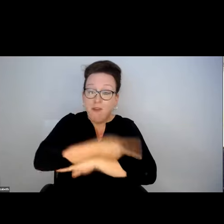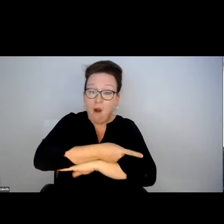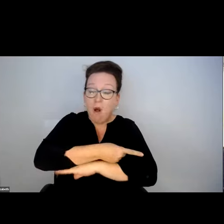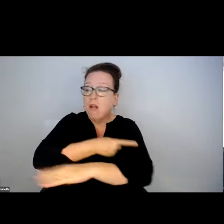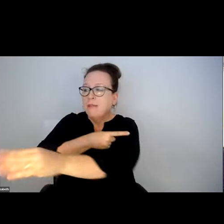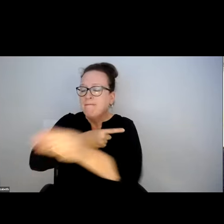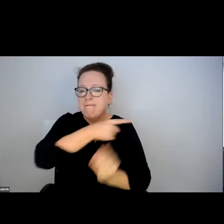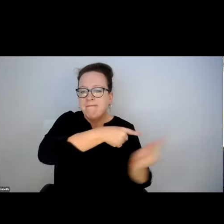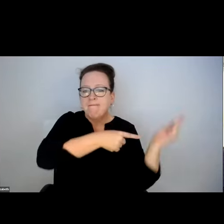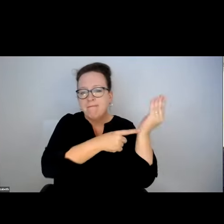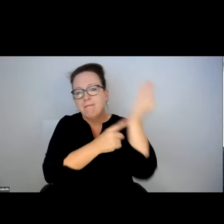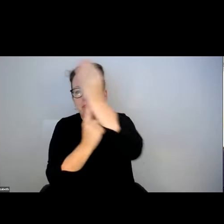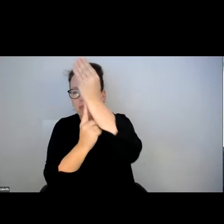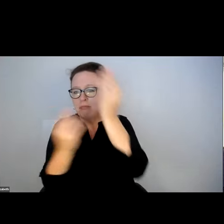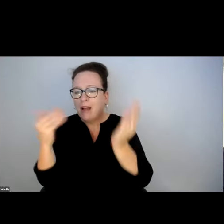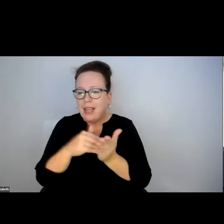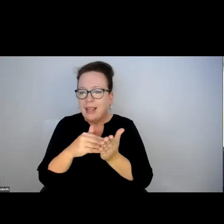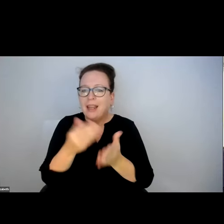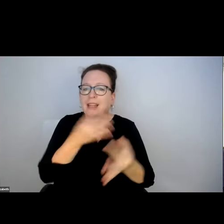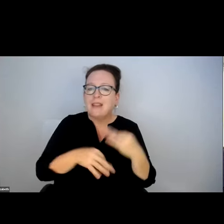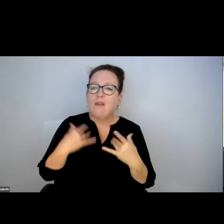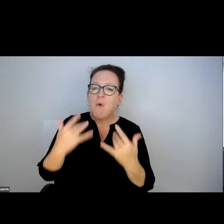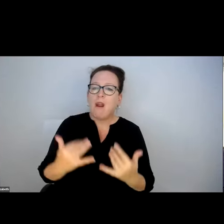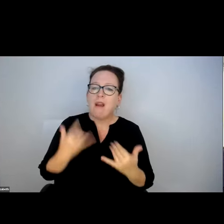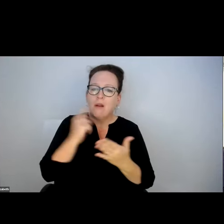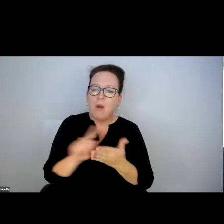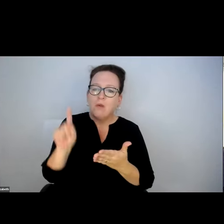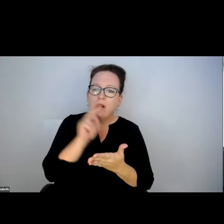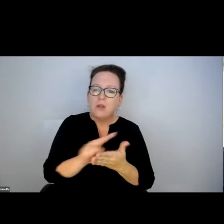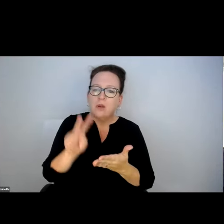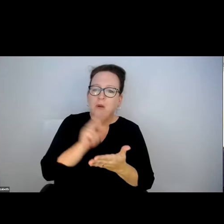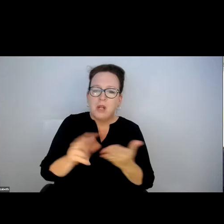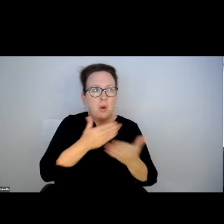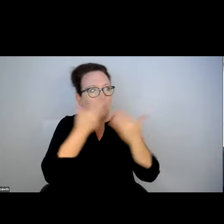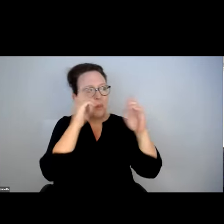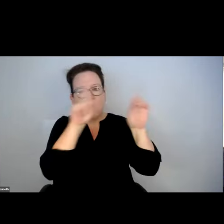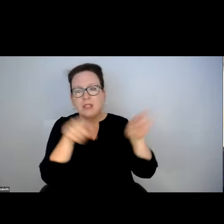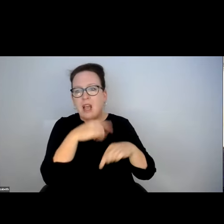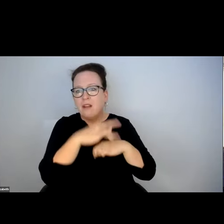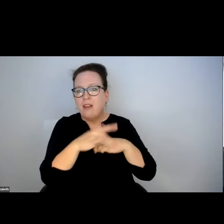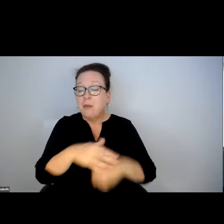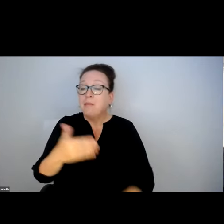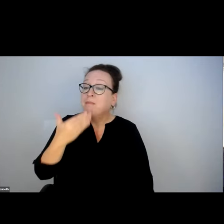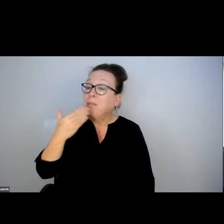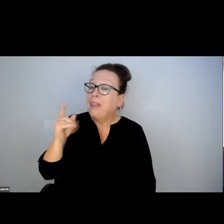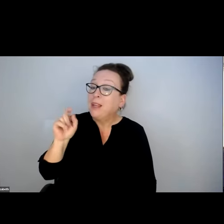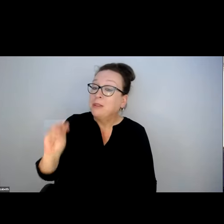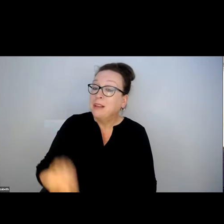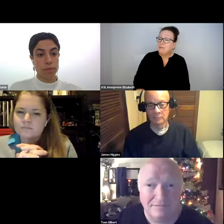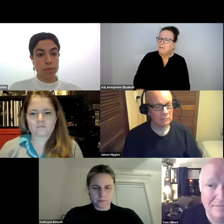EFFICIENT SIGN MAINTENANCE TO HAVE THEM PUT BACK UP WHEN ONE IS KNOCKED DOWN. IT IS NOT GONE FOR DAYS AND